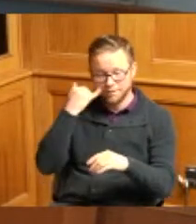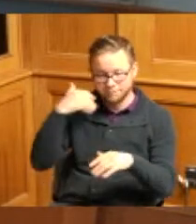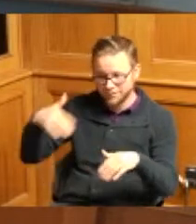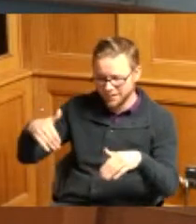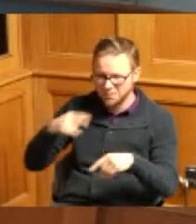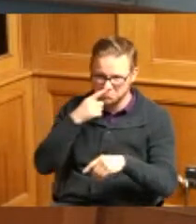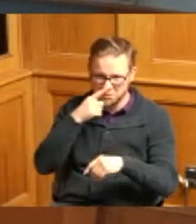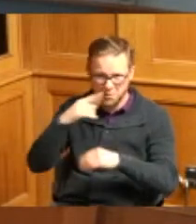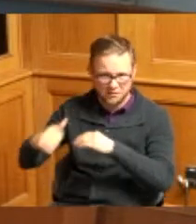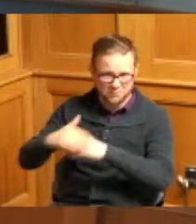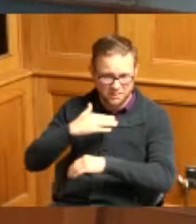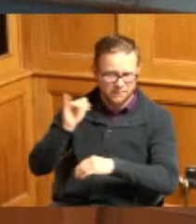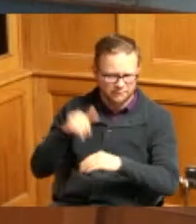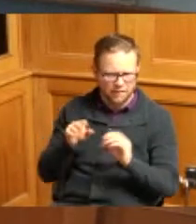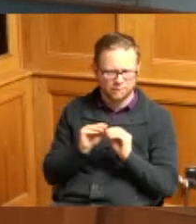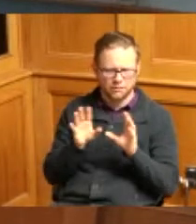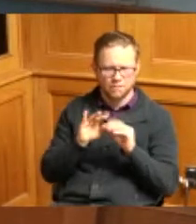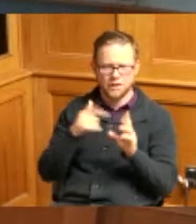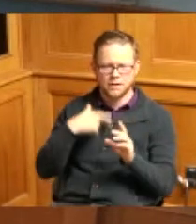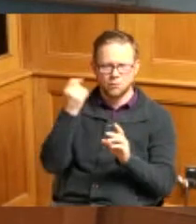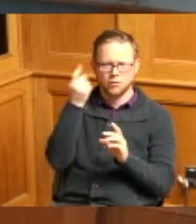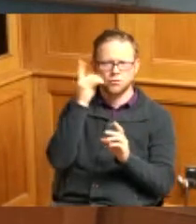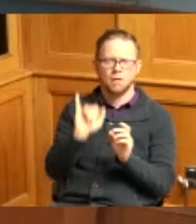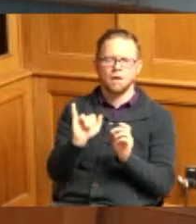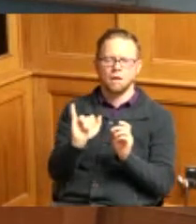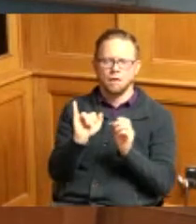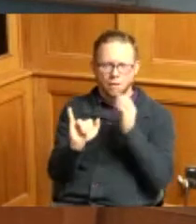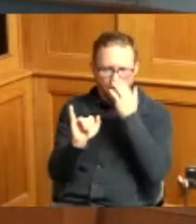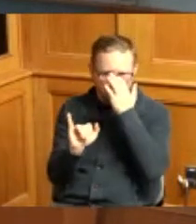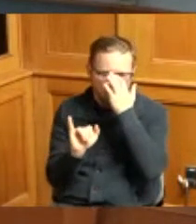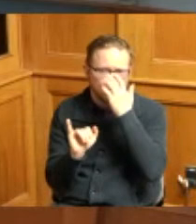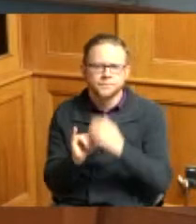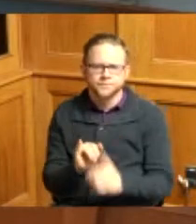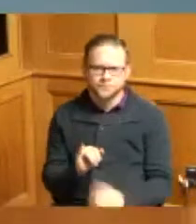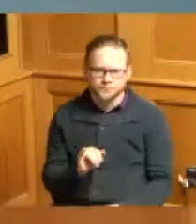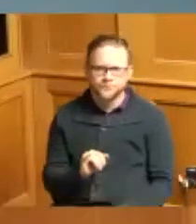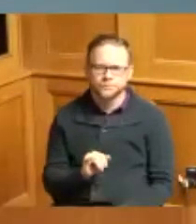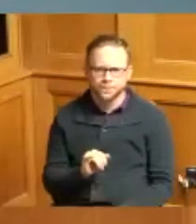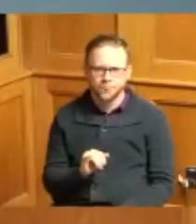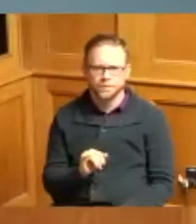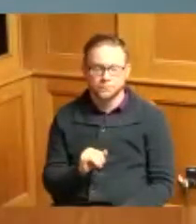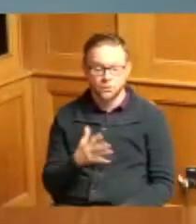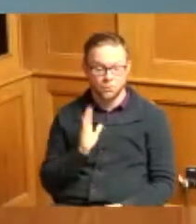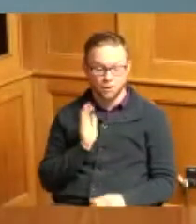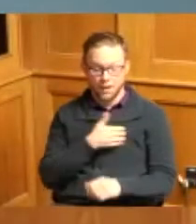because that clarified for me lots of issues that I had as it relates to our authority as